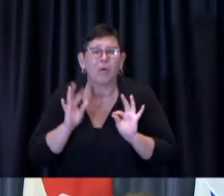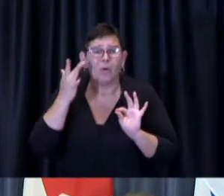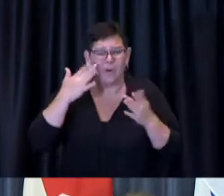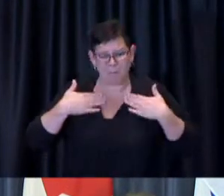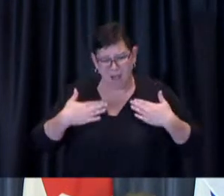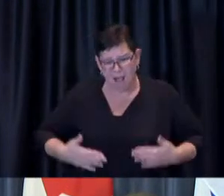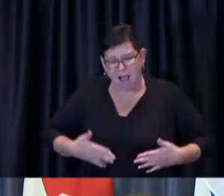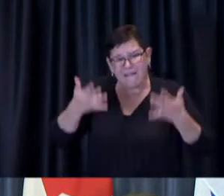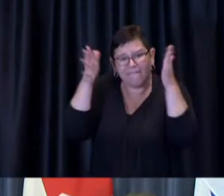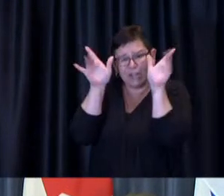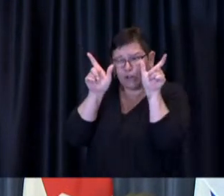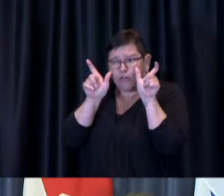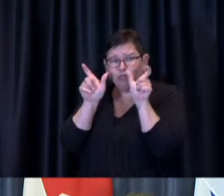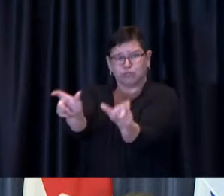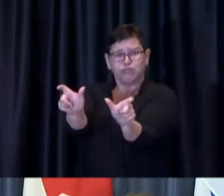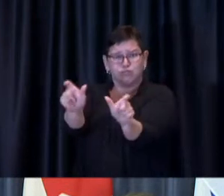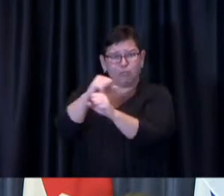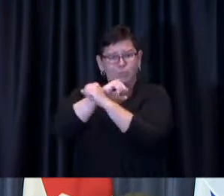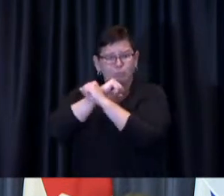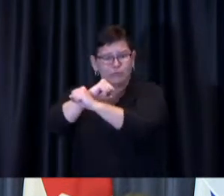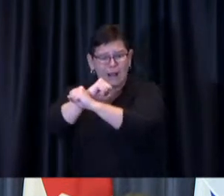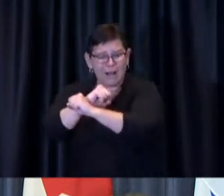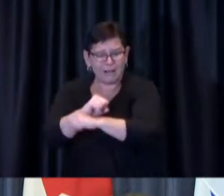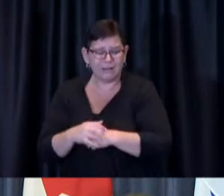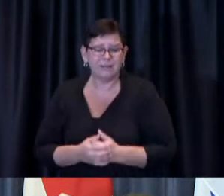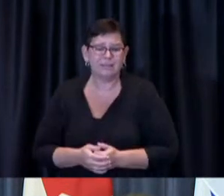Through vaccination we've gained a great deal.